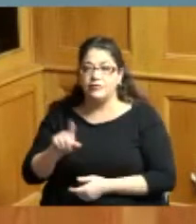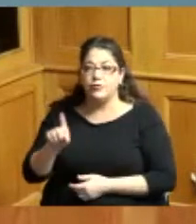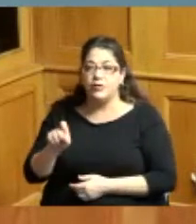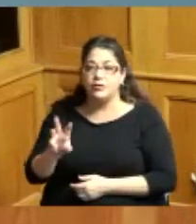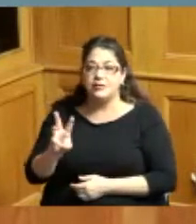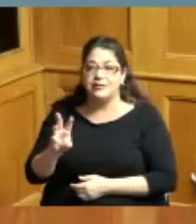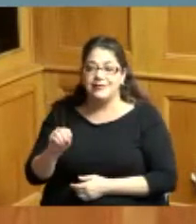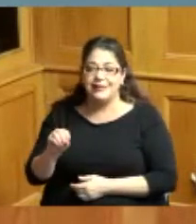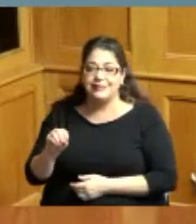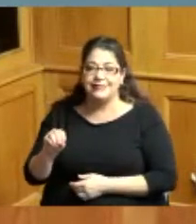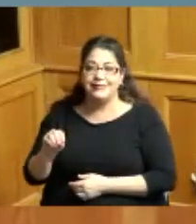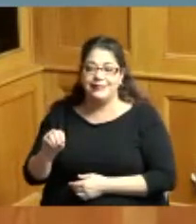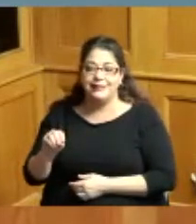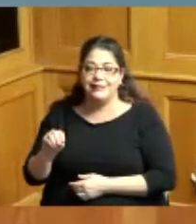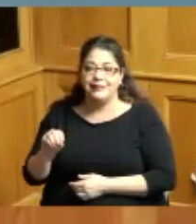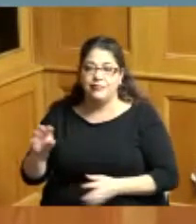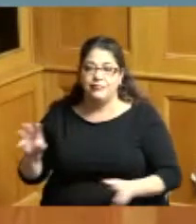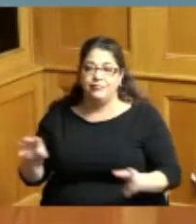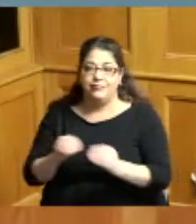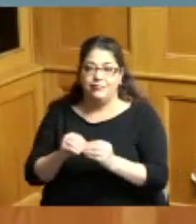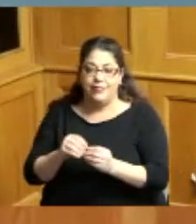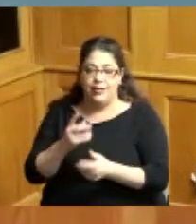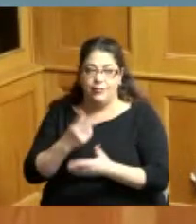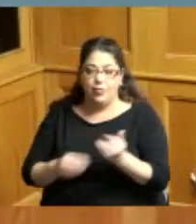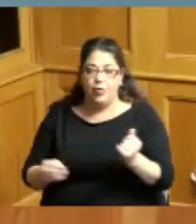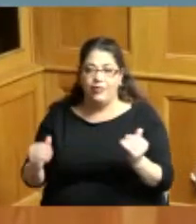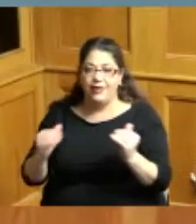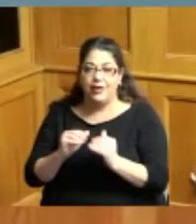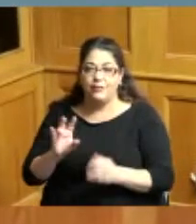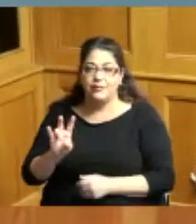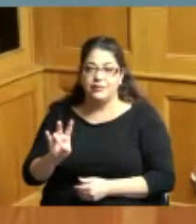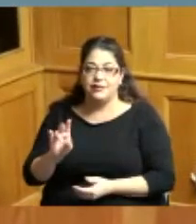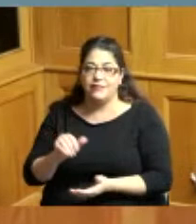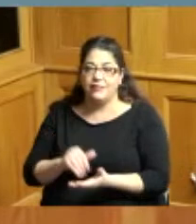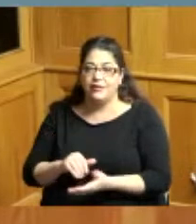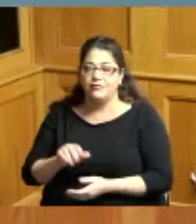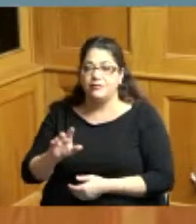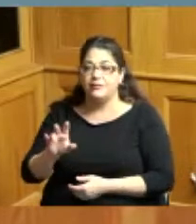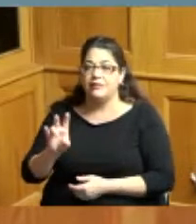county employees which would equal seven hundred ninety nine thousand one hundred